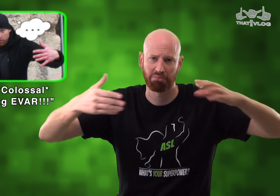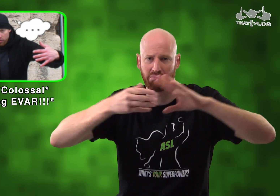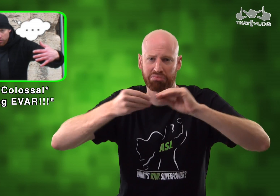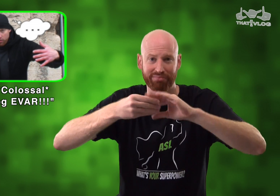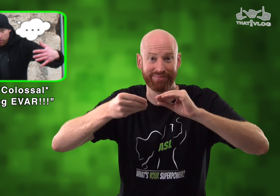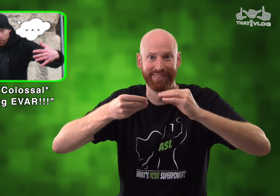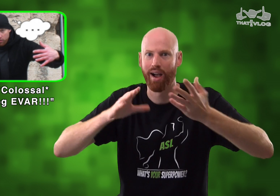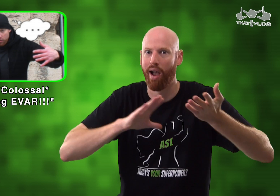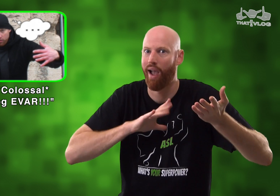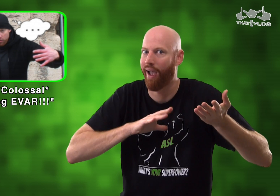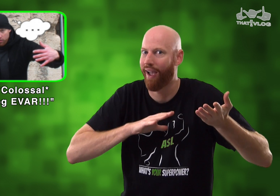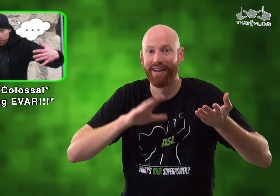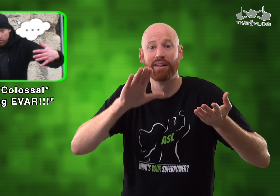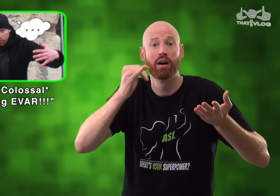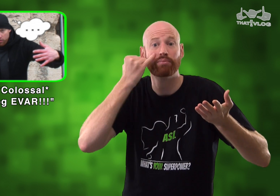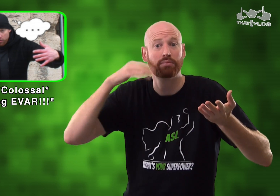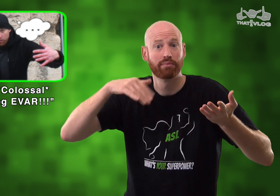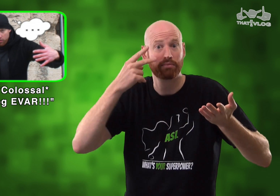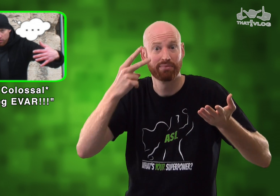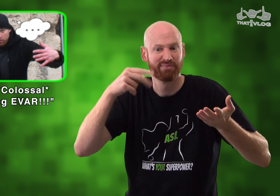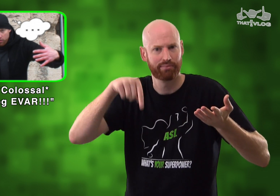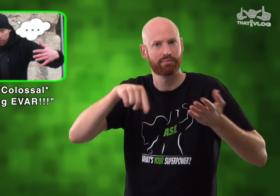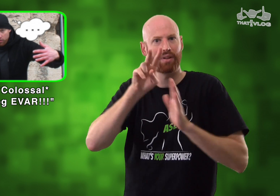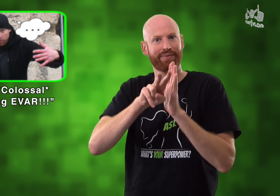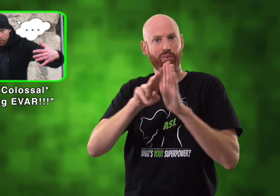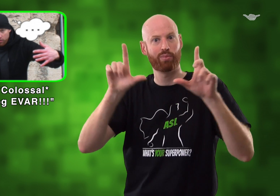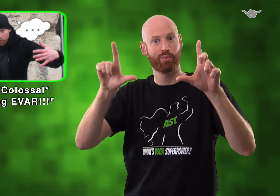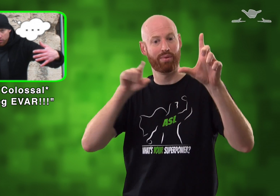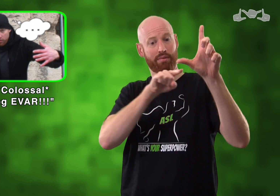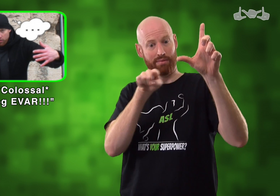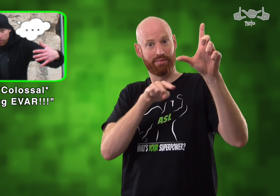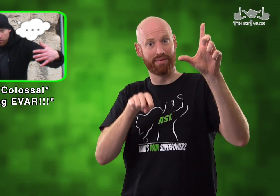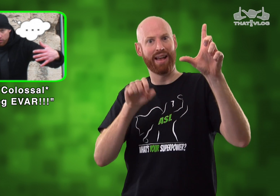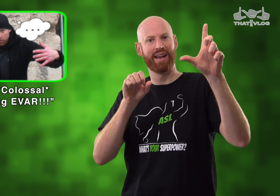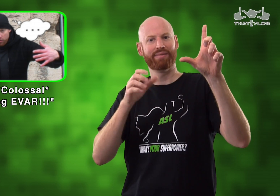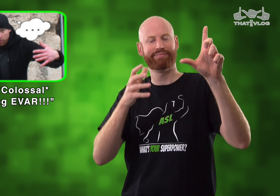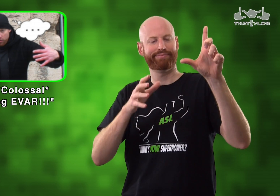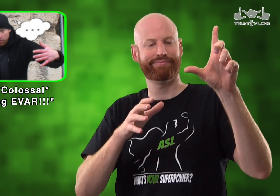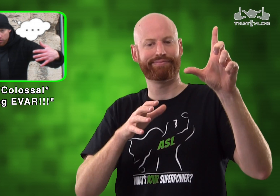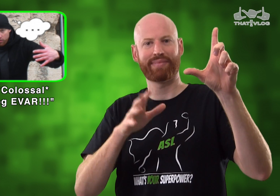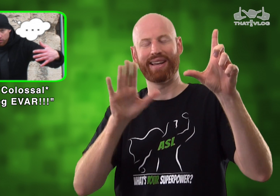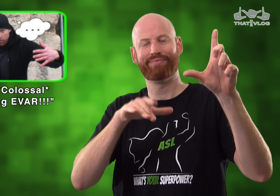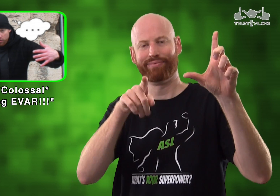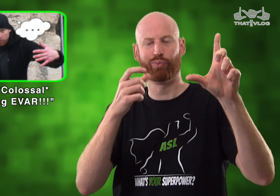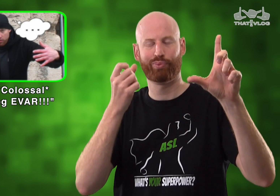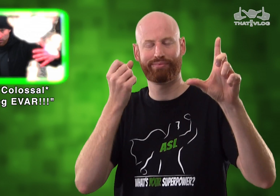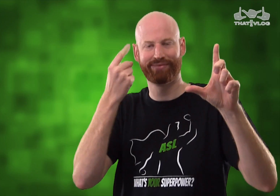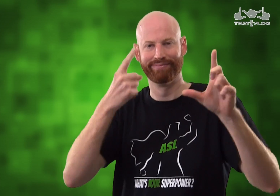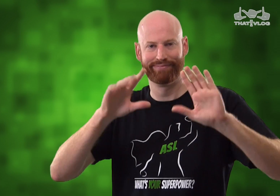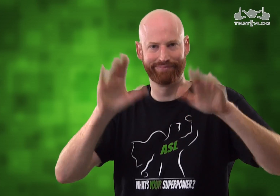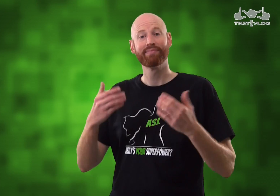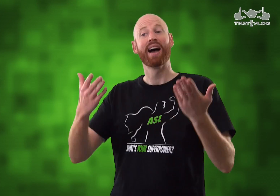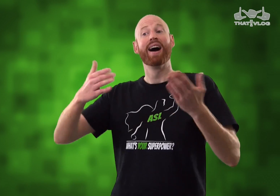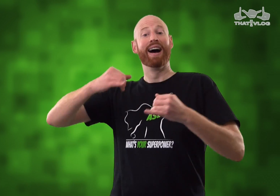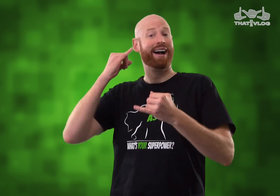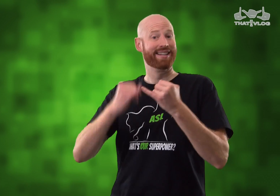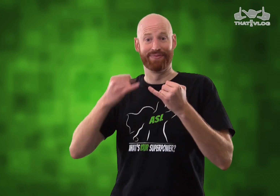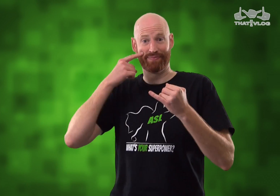I personified the Colosseum itself. It's really amazing. If you haven't seen it yet, there's a link in the description below... ehh... you know what to do.